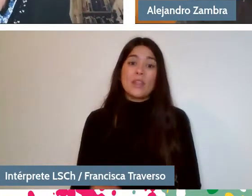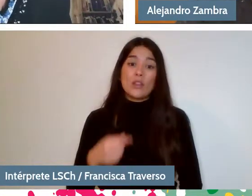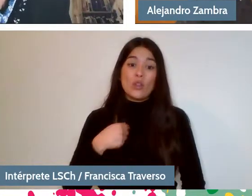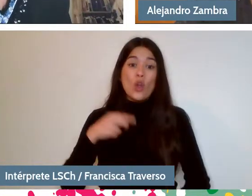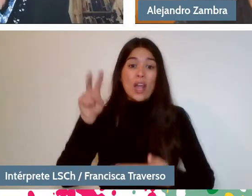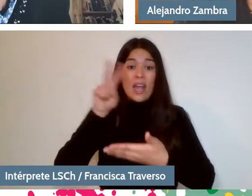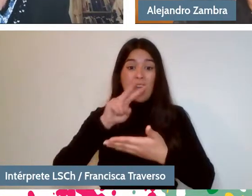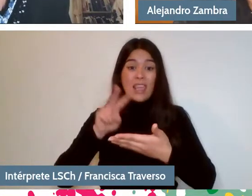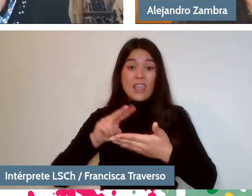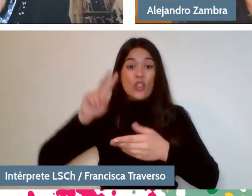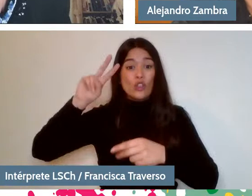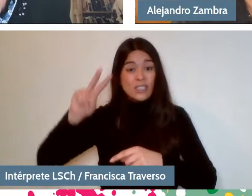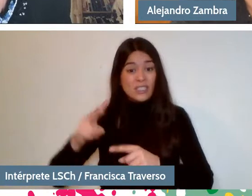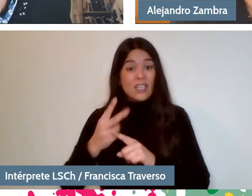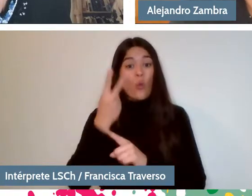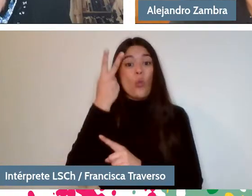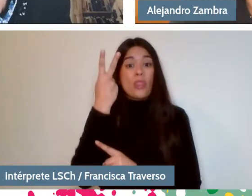and I approve it, without a doubt.